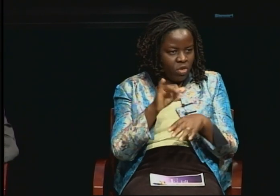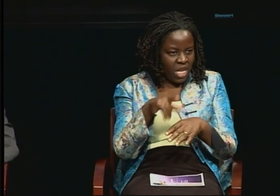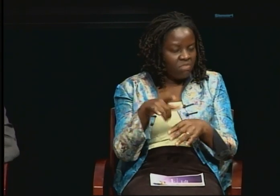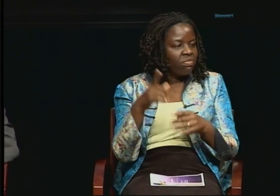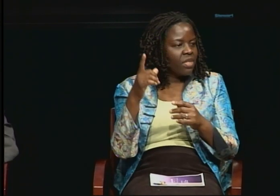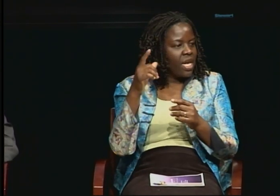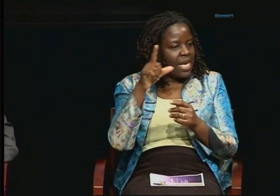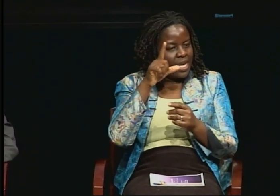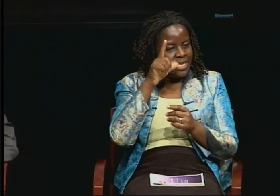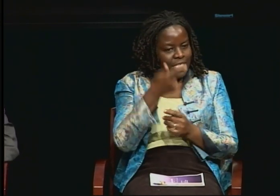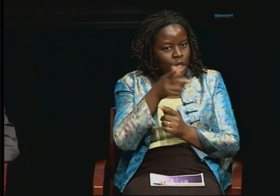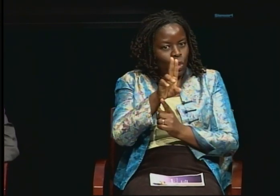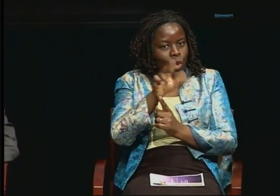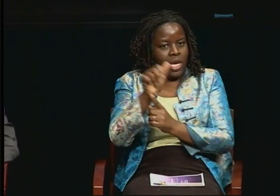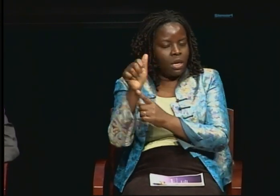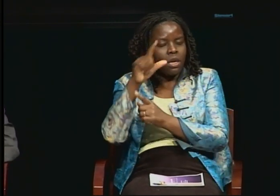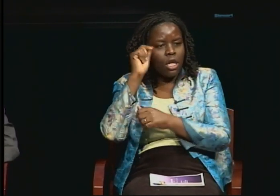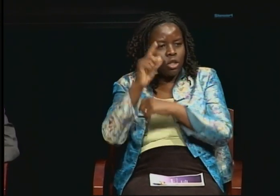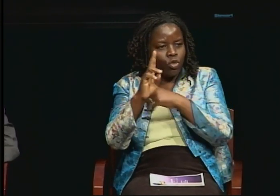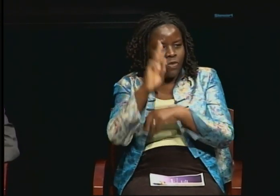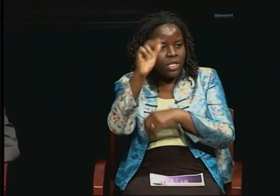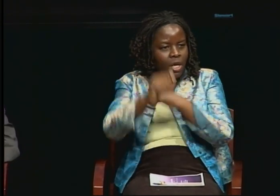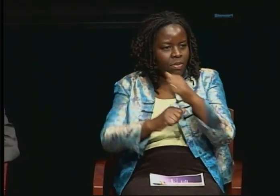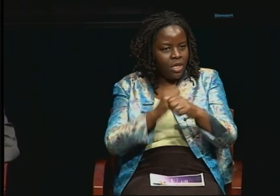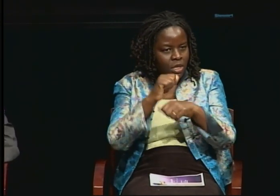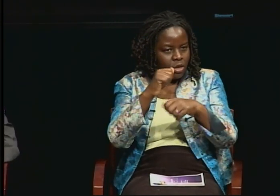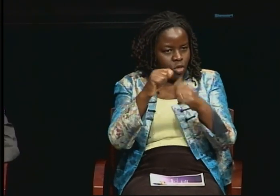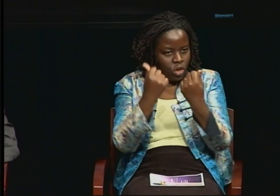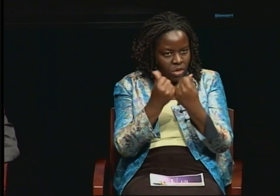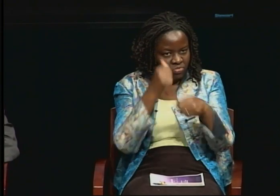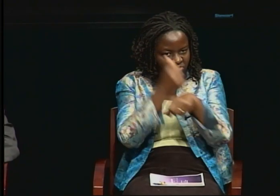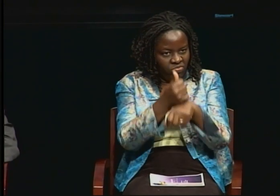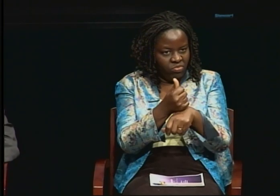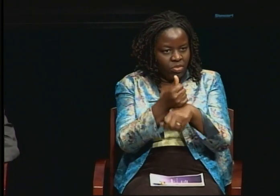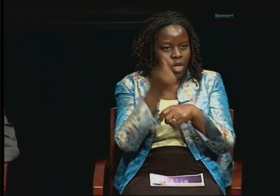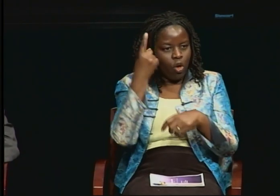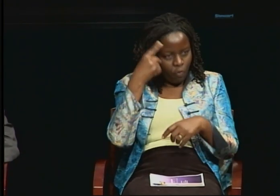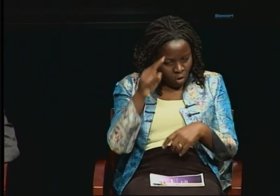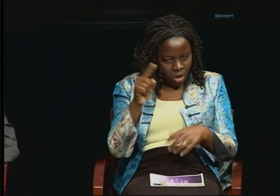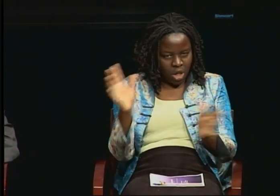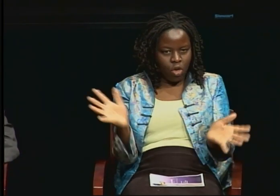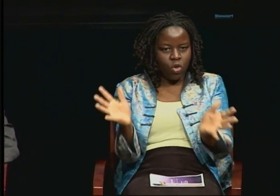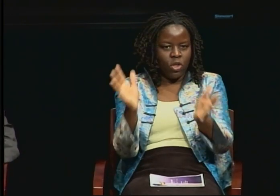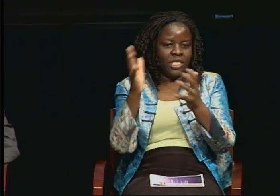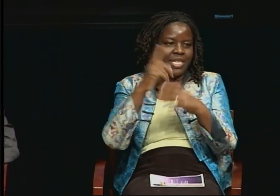to support deaf people to pursue their PhDs at any university.